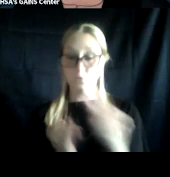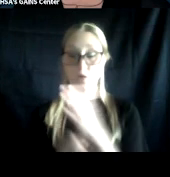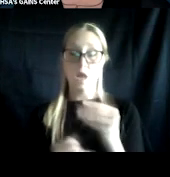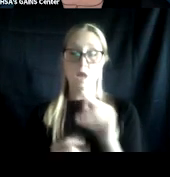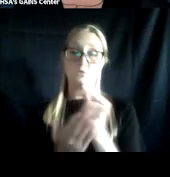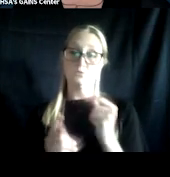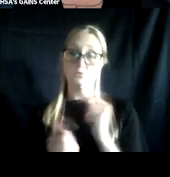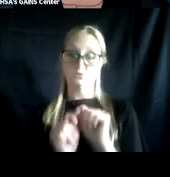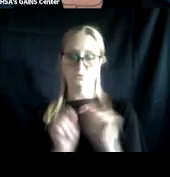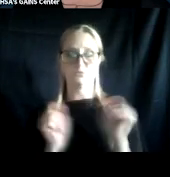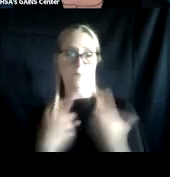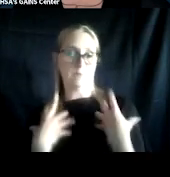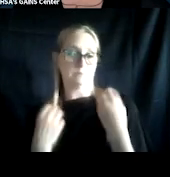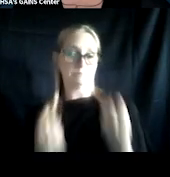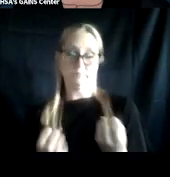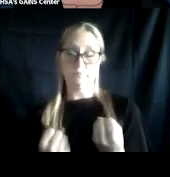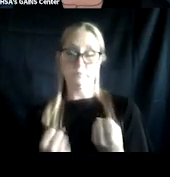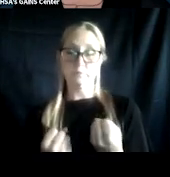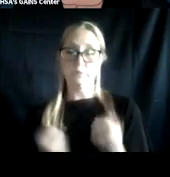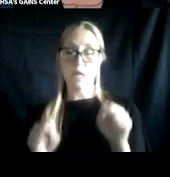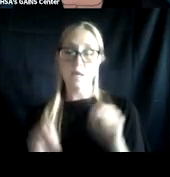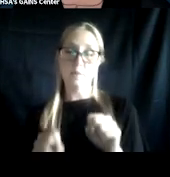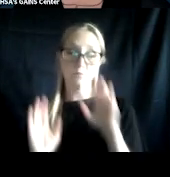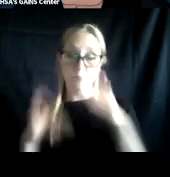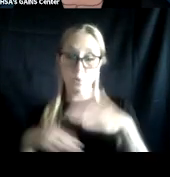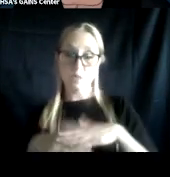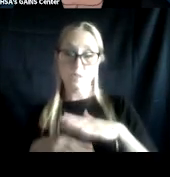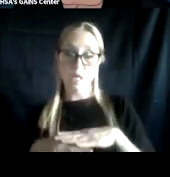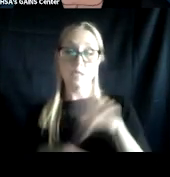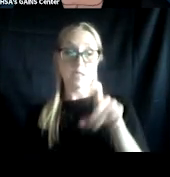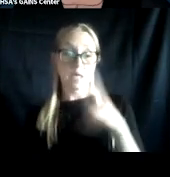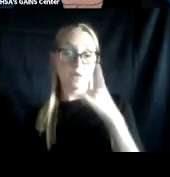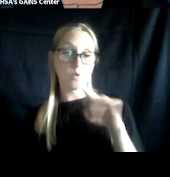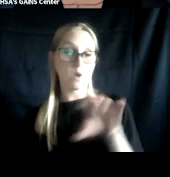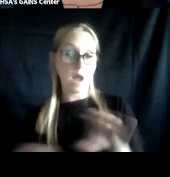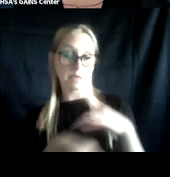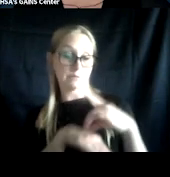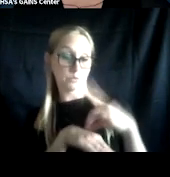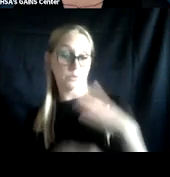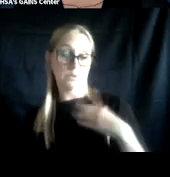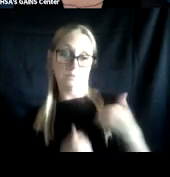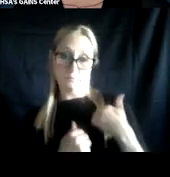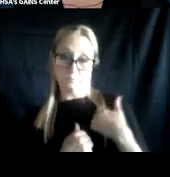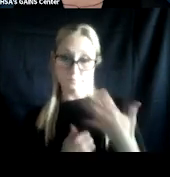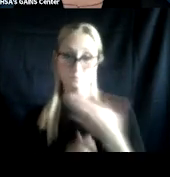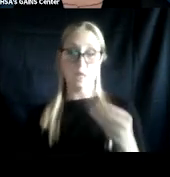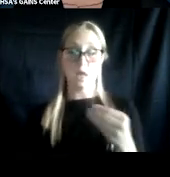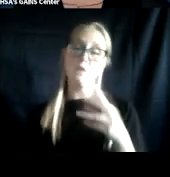to address the behavioral health needs of active duty military service members, returning veterans and military families